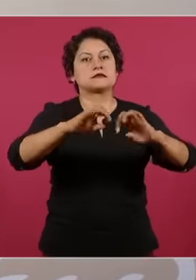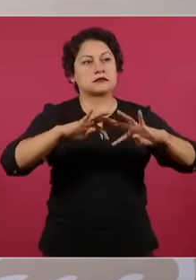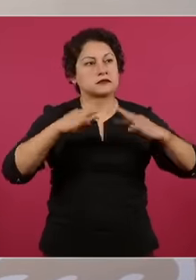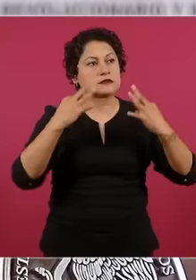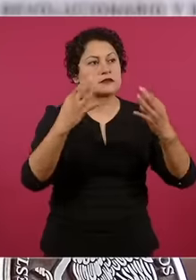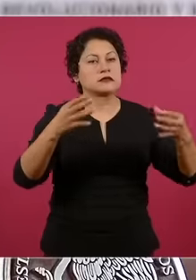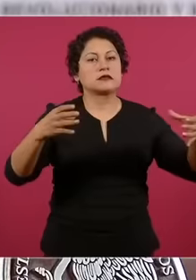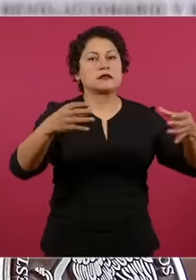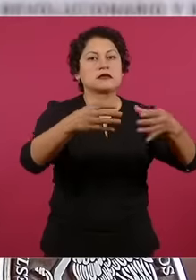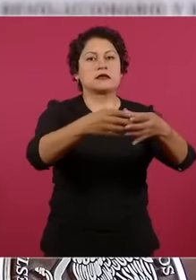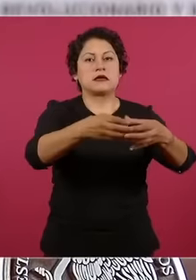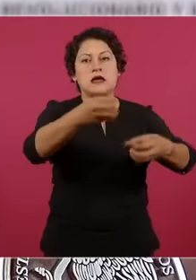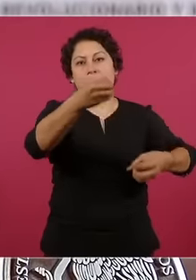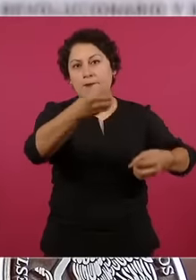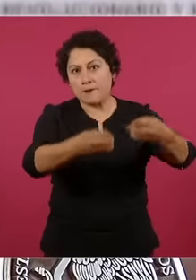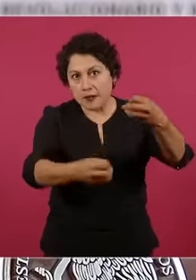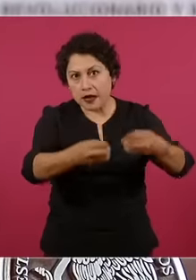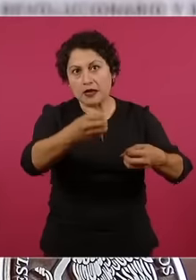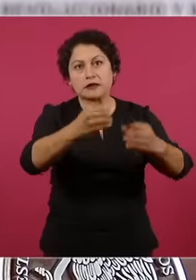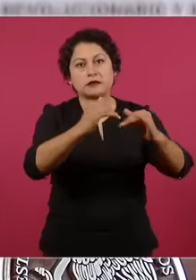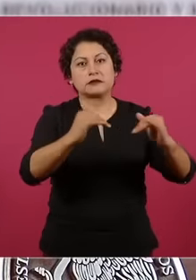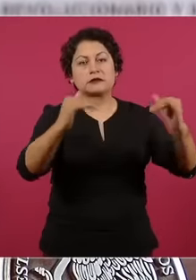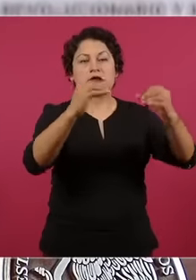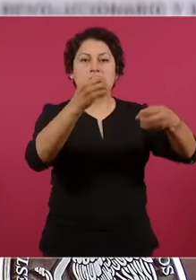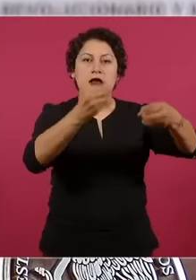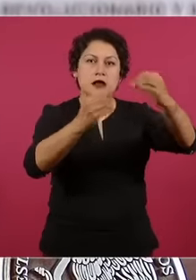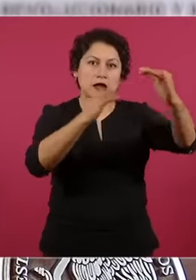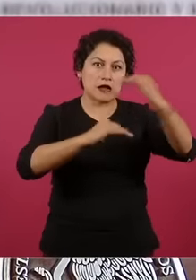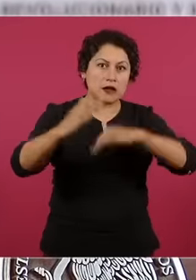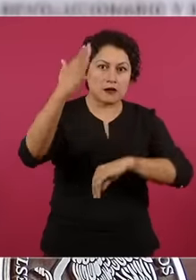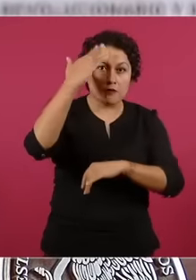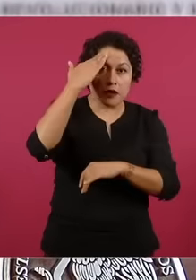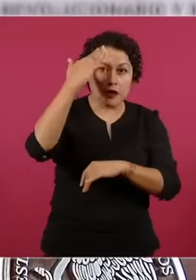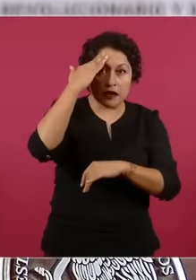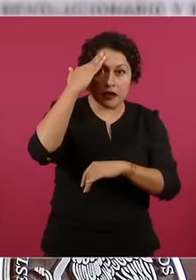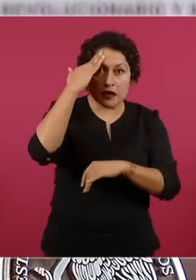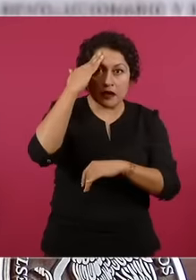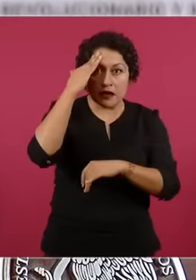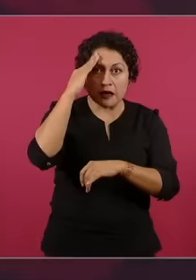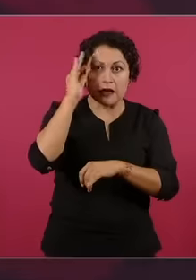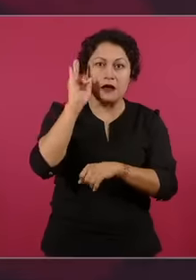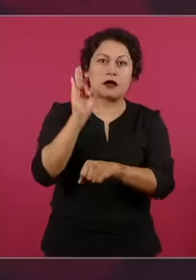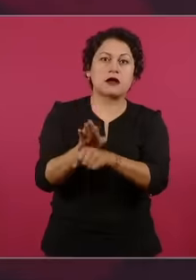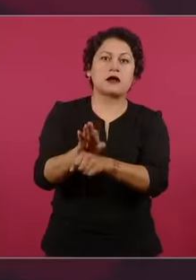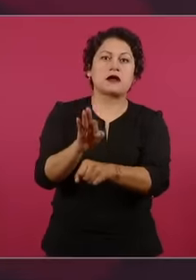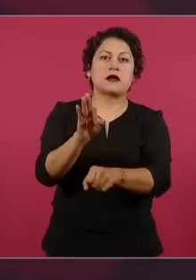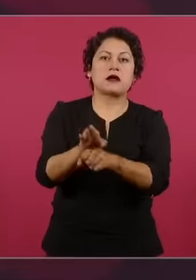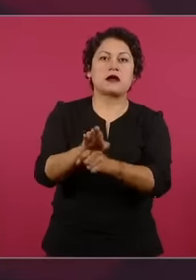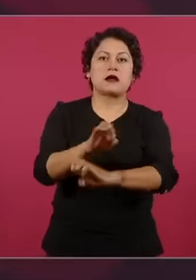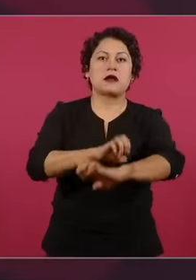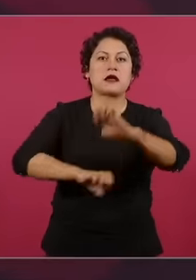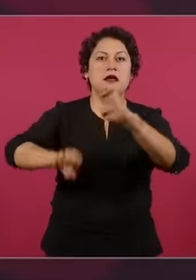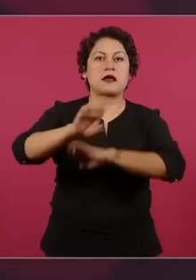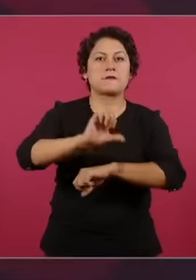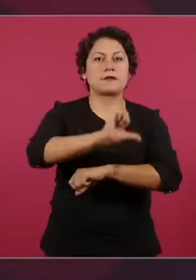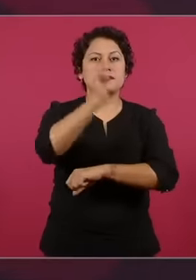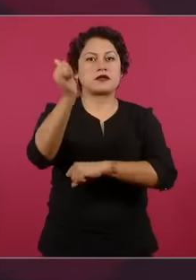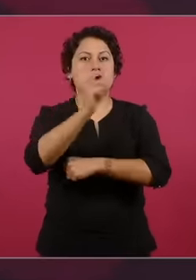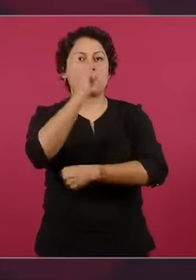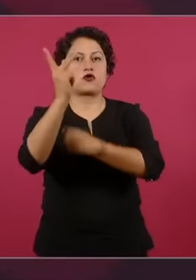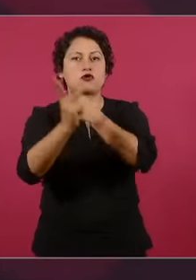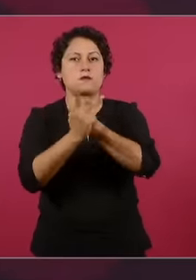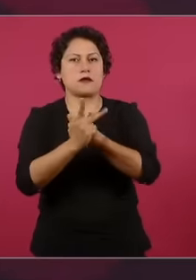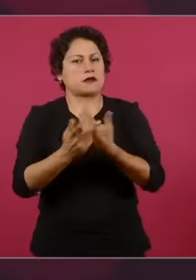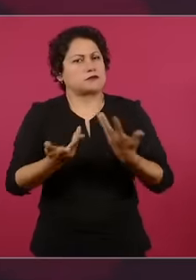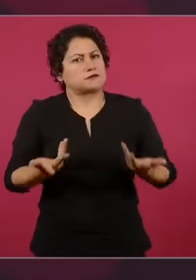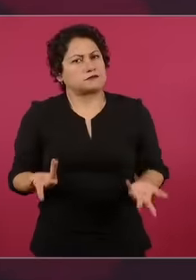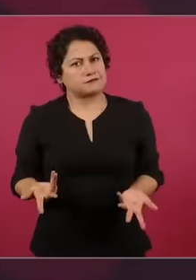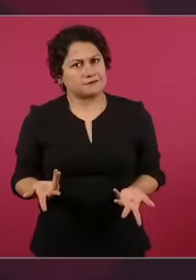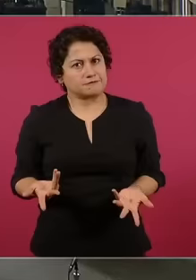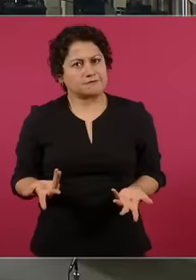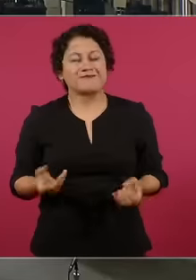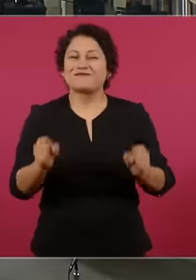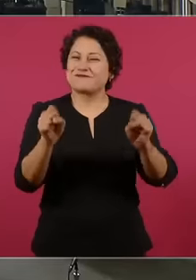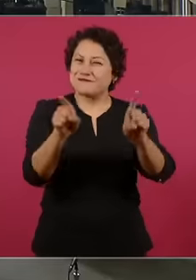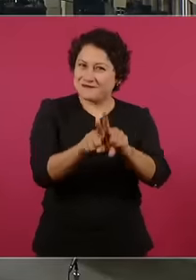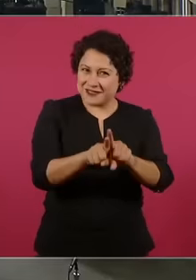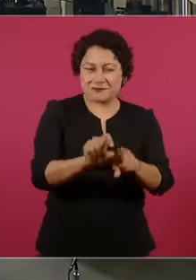for example in the case of the electrical industry, that what is in the background